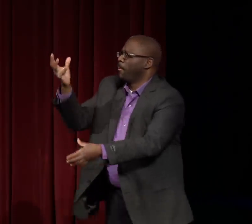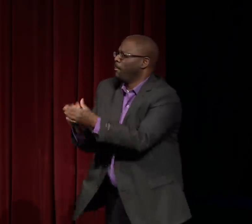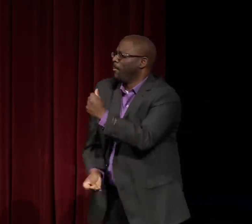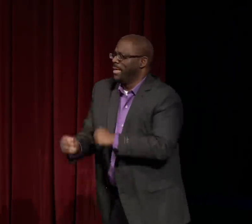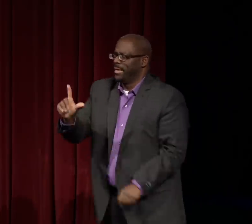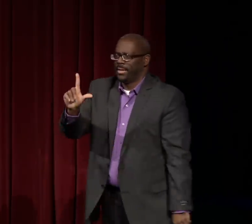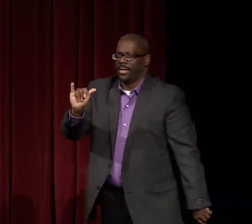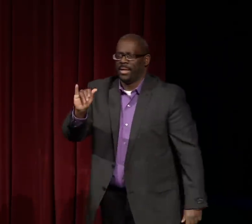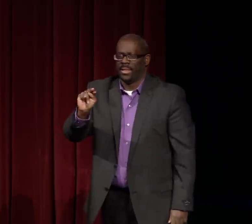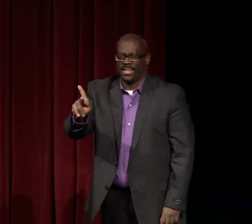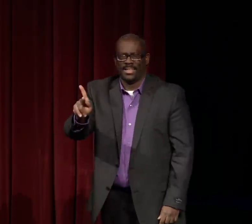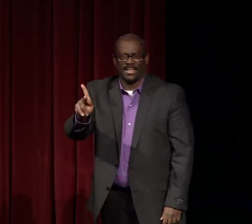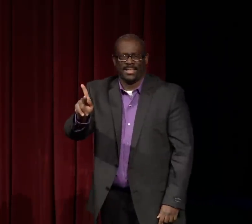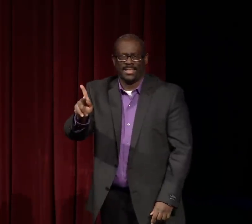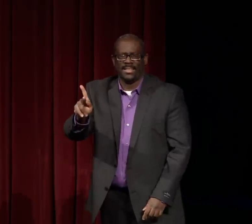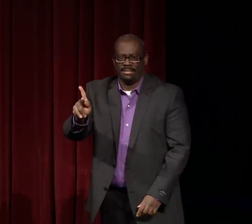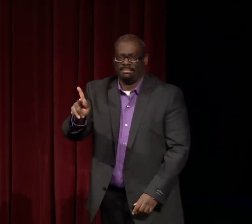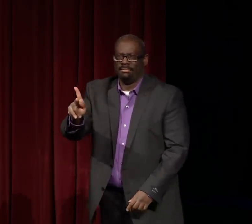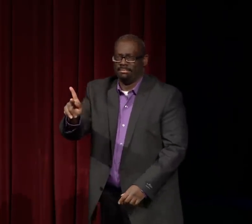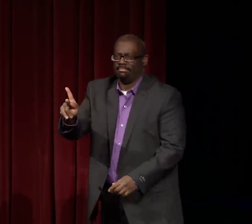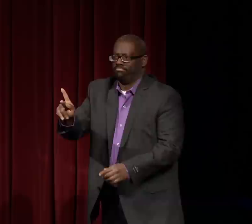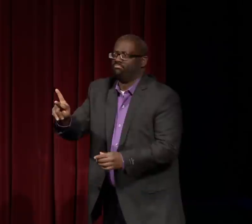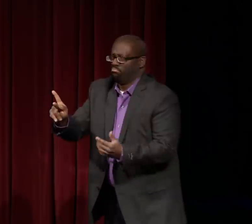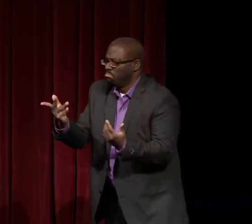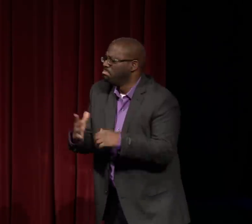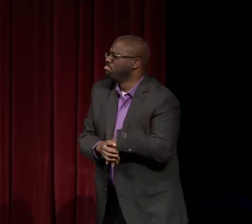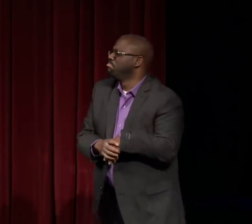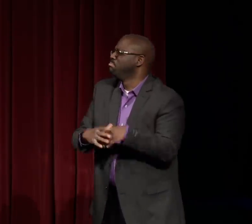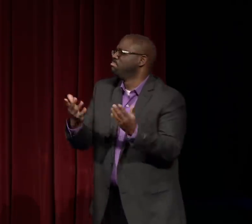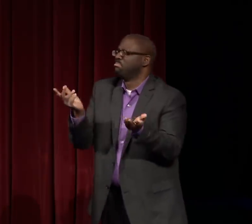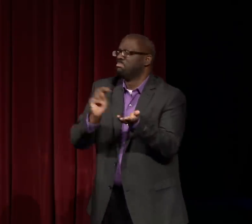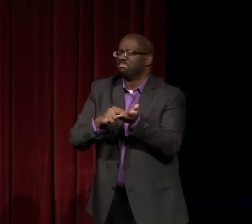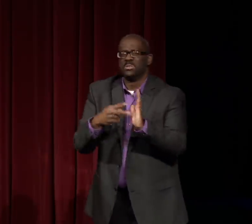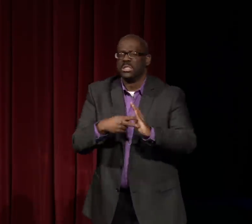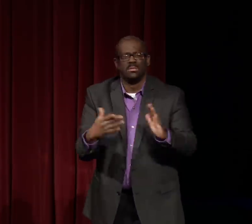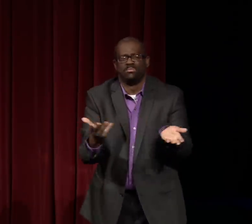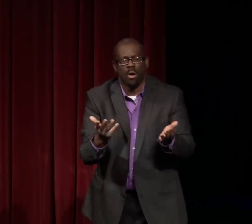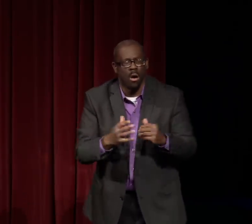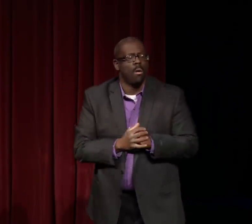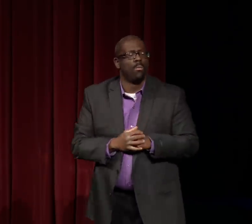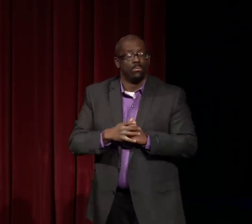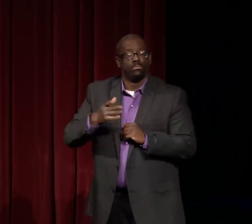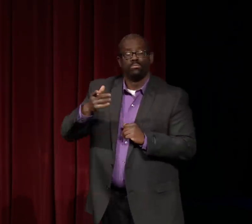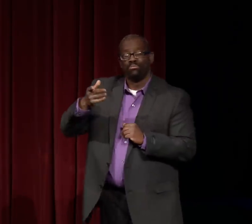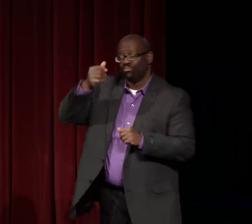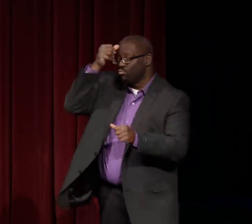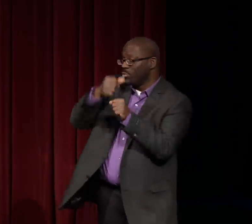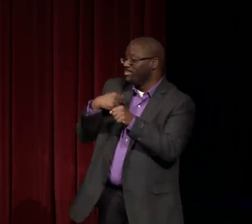She also covered the missing link. Black culture.